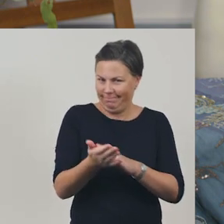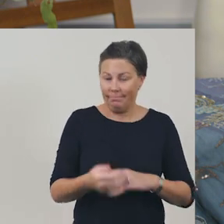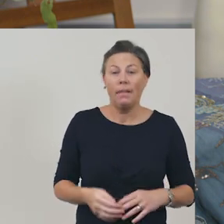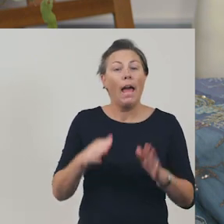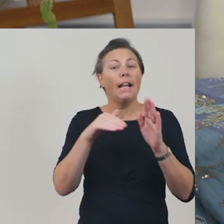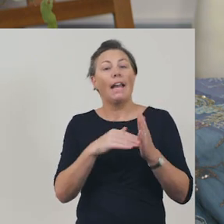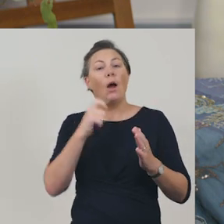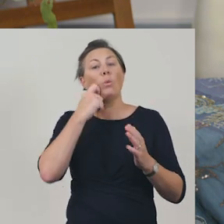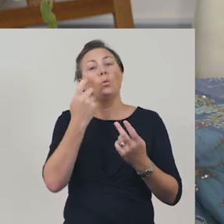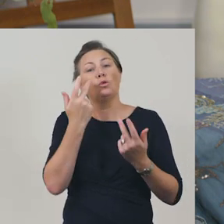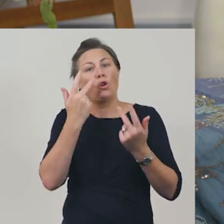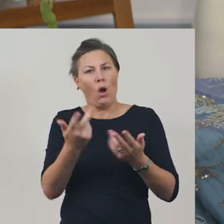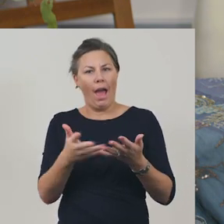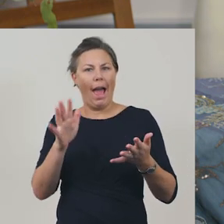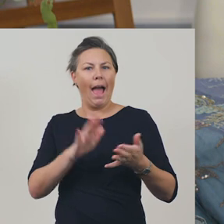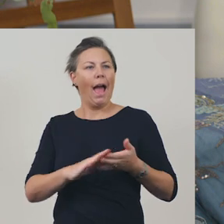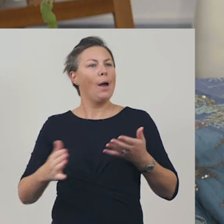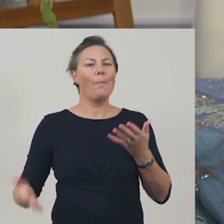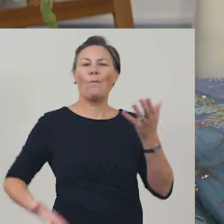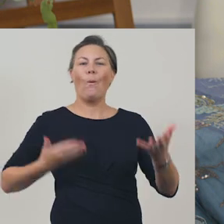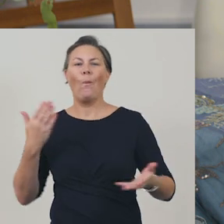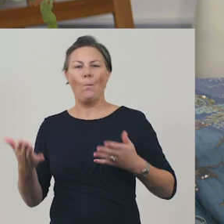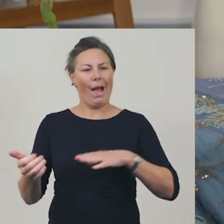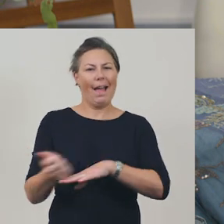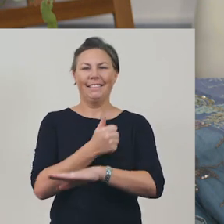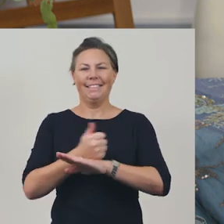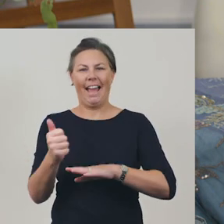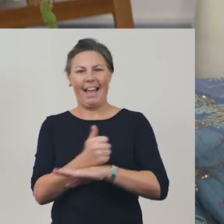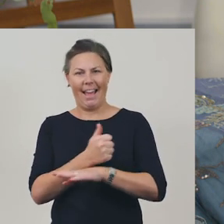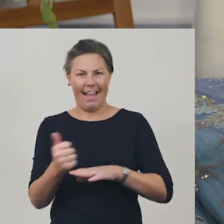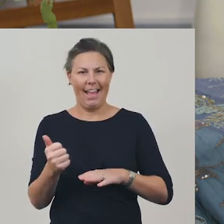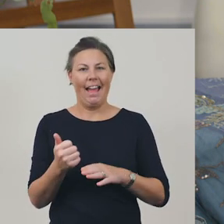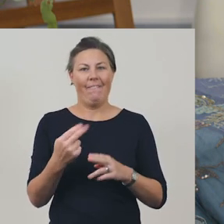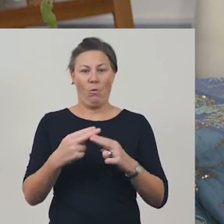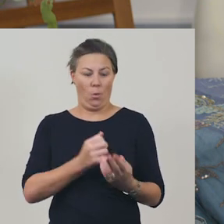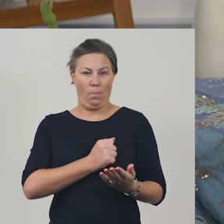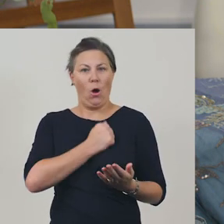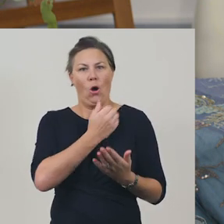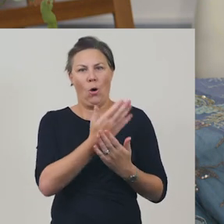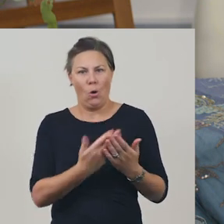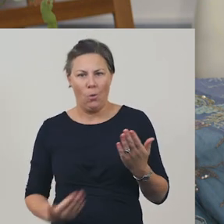We’re going to learn to use facial expressions, gestures, volume, and pace,